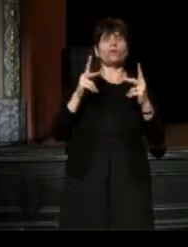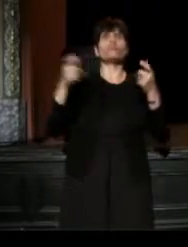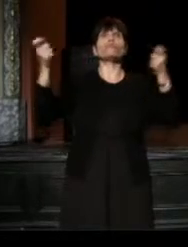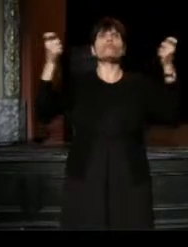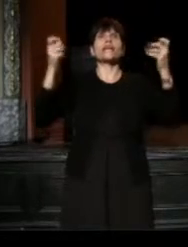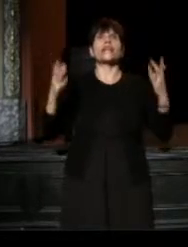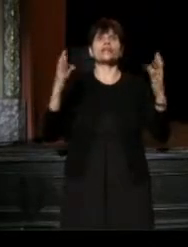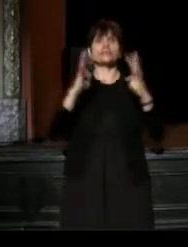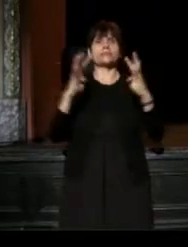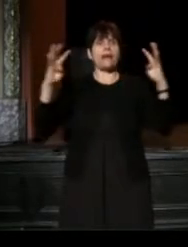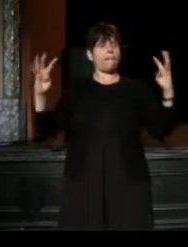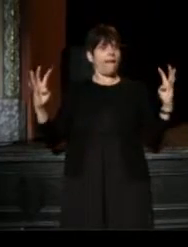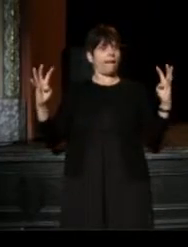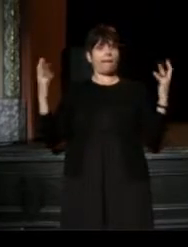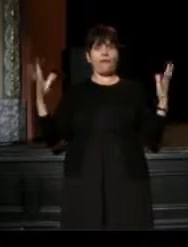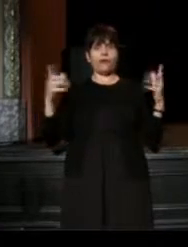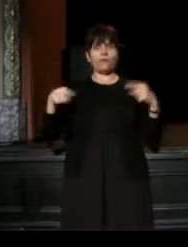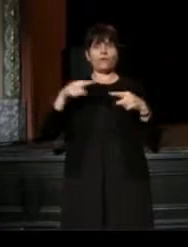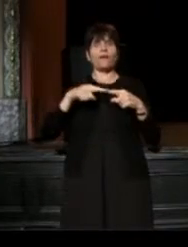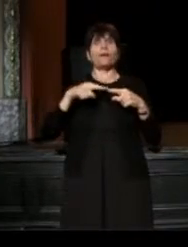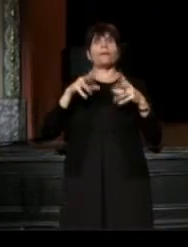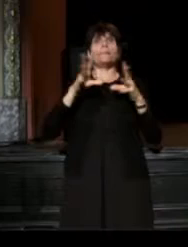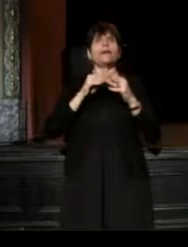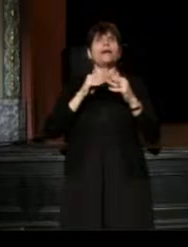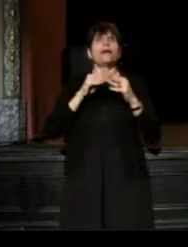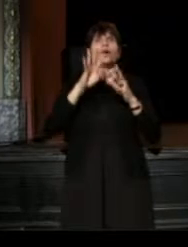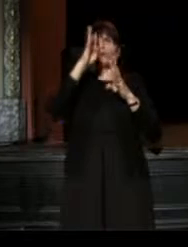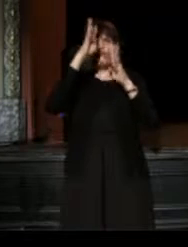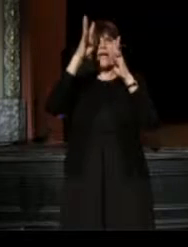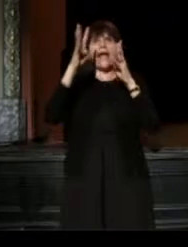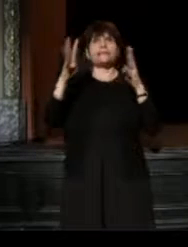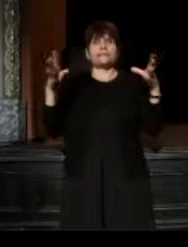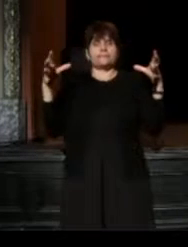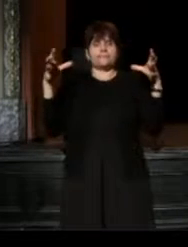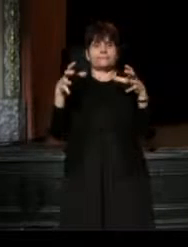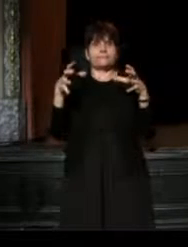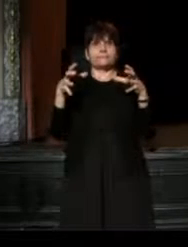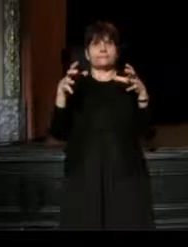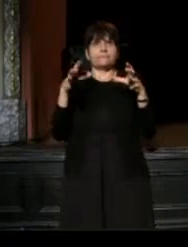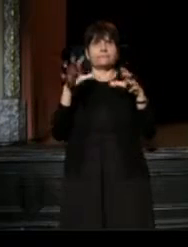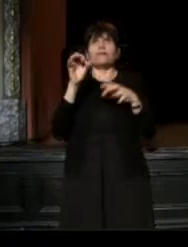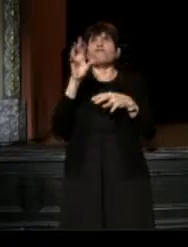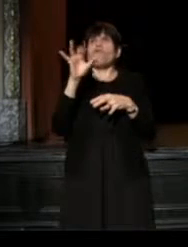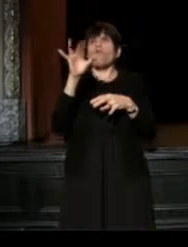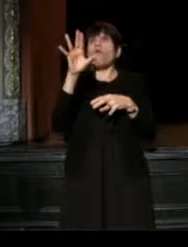and then create a form, a container, for that piece, for Trayvon.